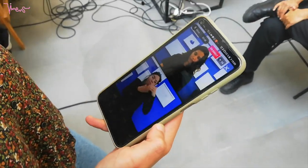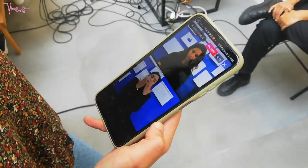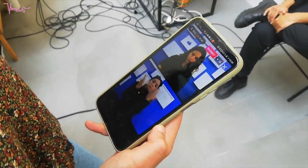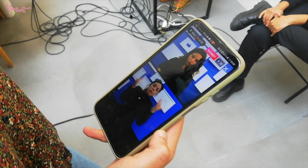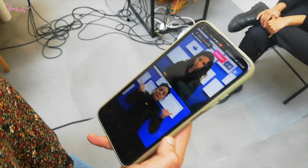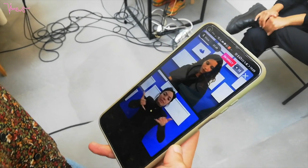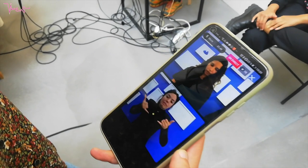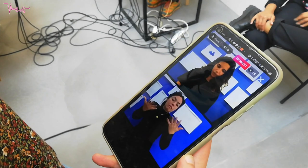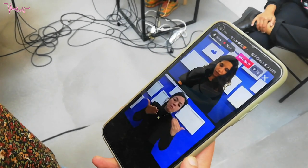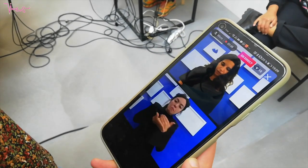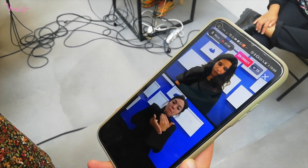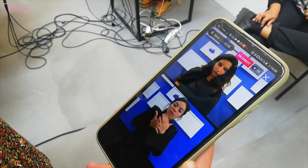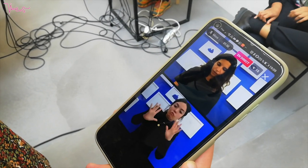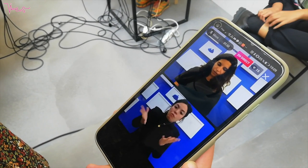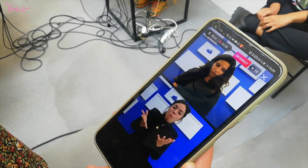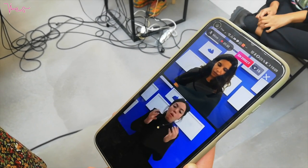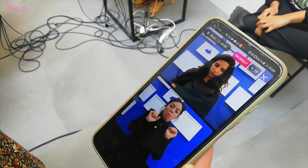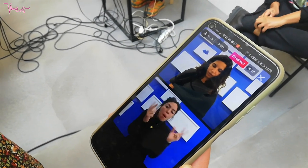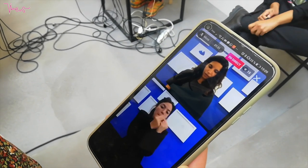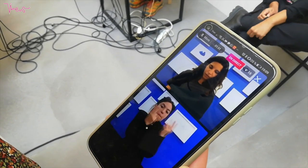What makes that we have two people who interact. (Person from Kadist) Yes.